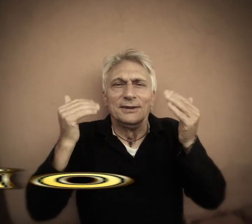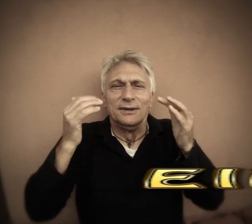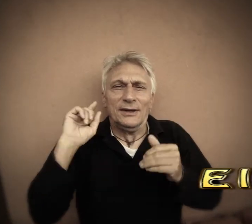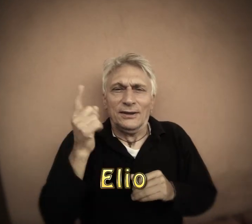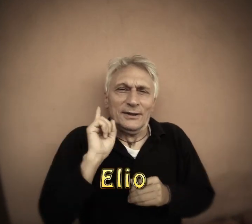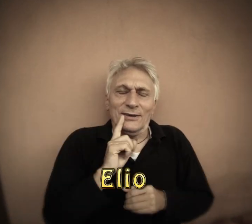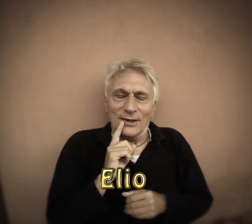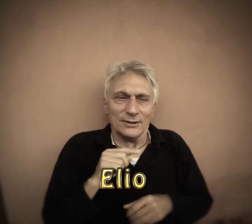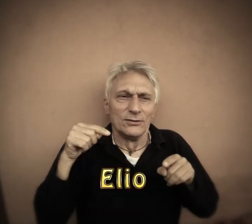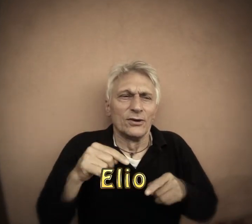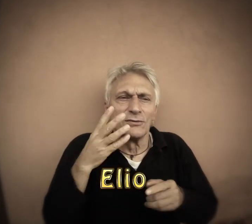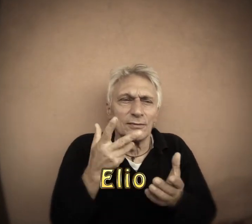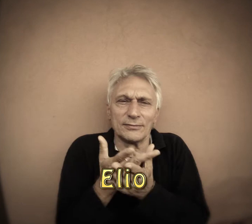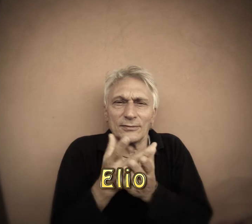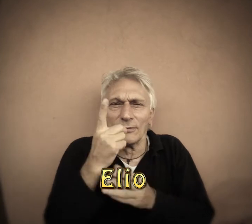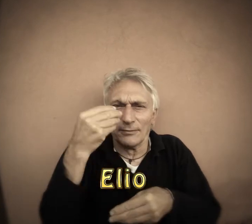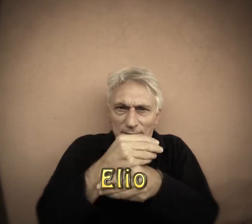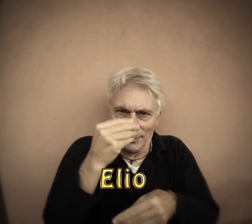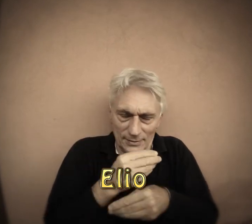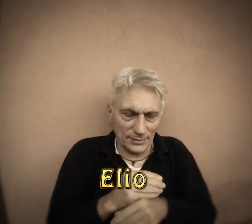hello to all deaf, I want to tell a joke, what? ...